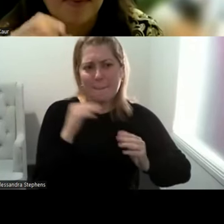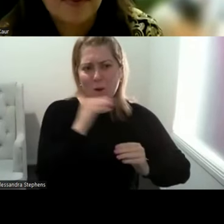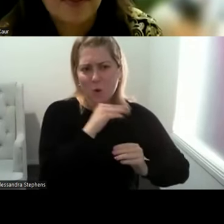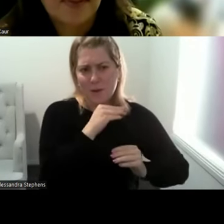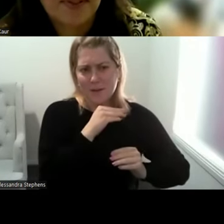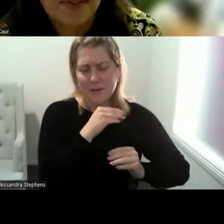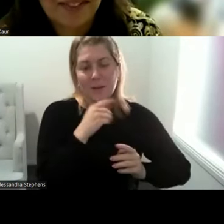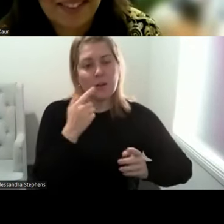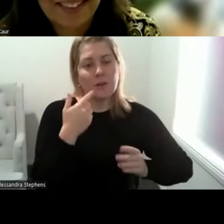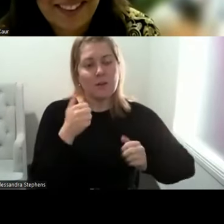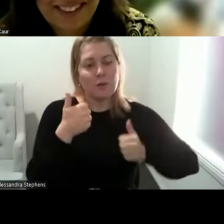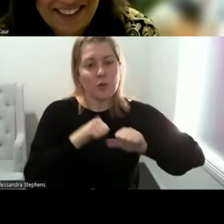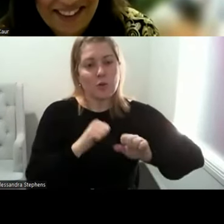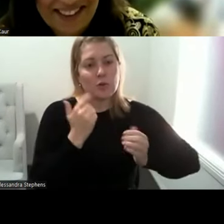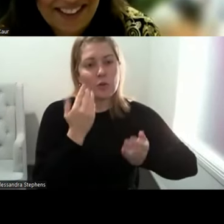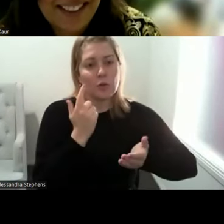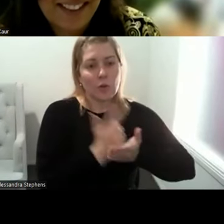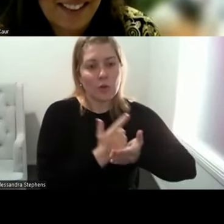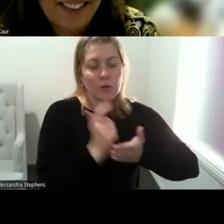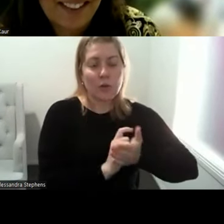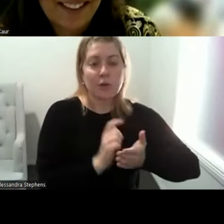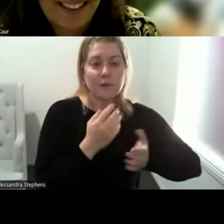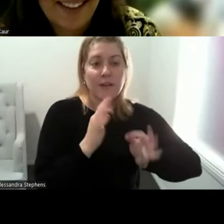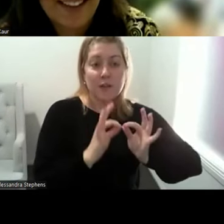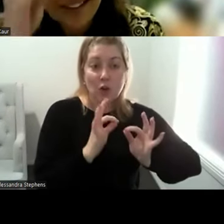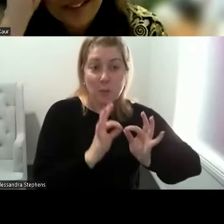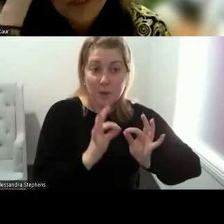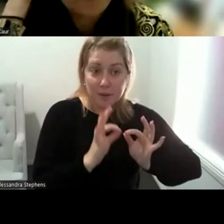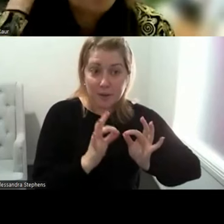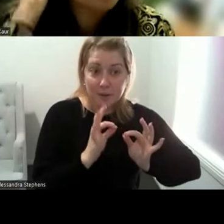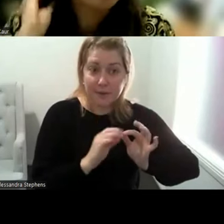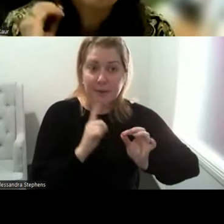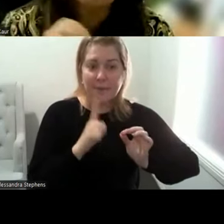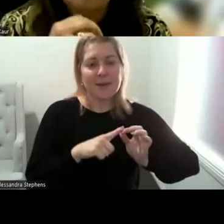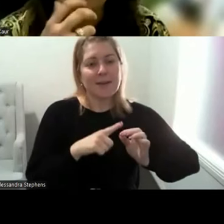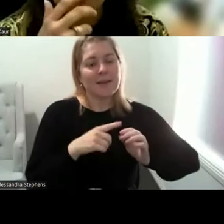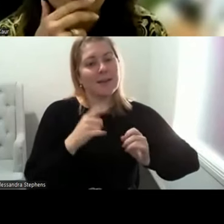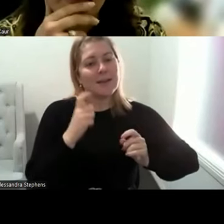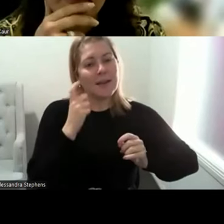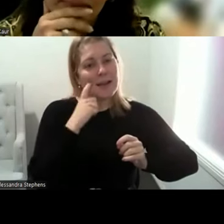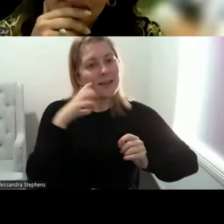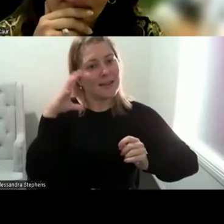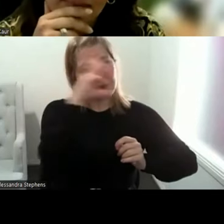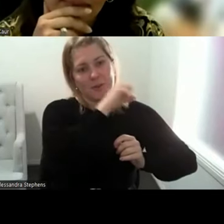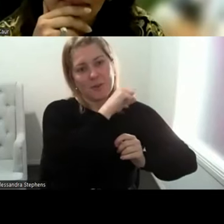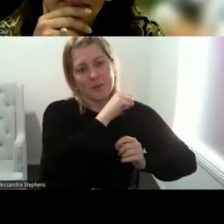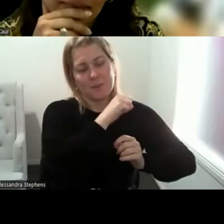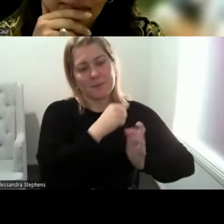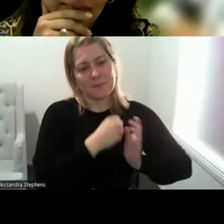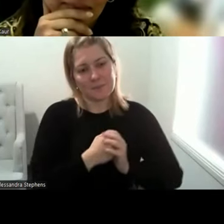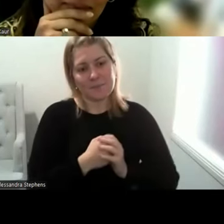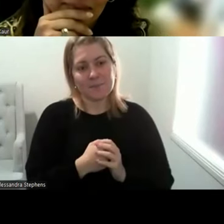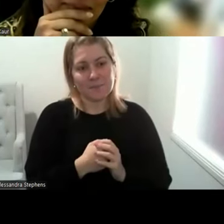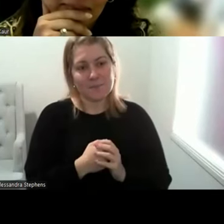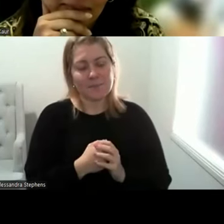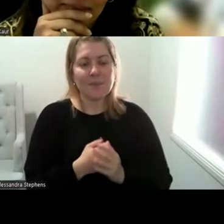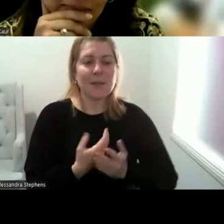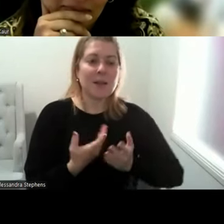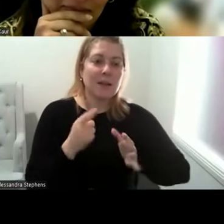interpreters, but again, assumptions are so easily transcended with disability or with culture.